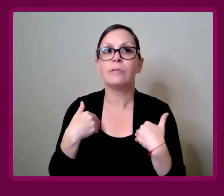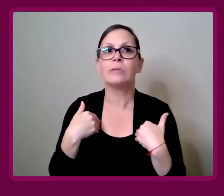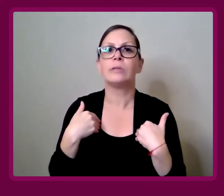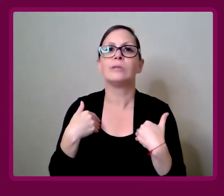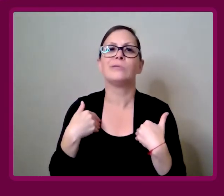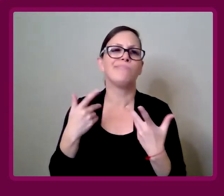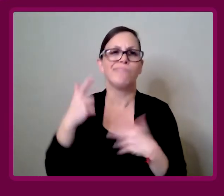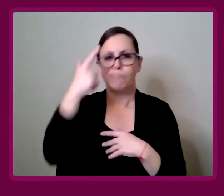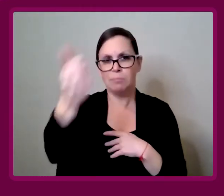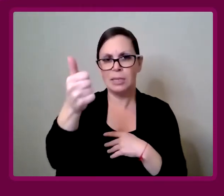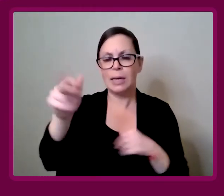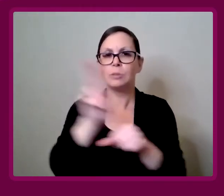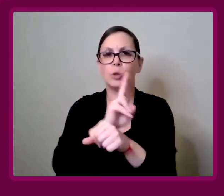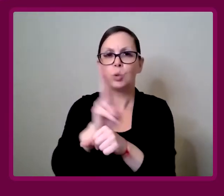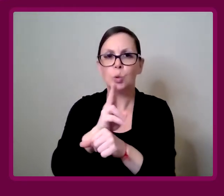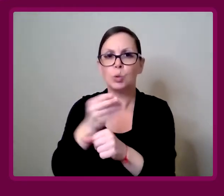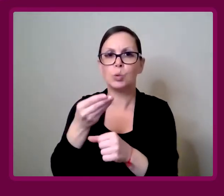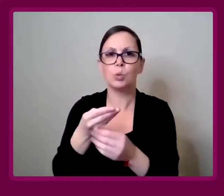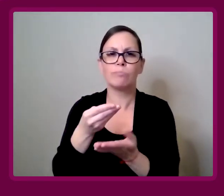to distribute as they see fit.